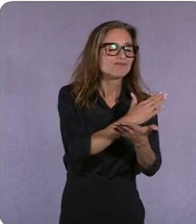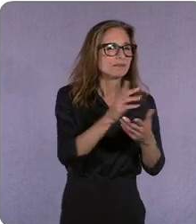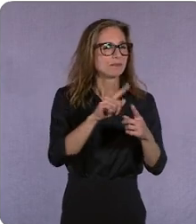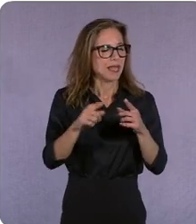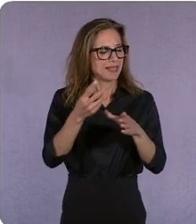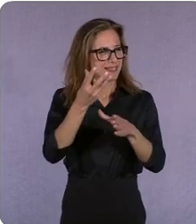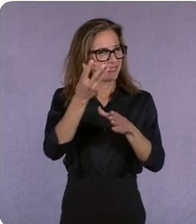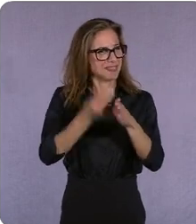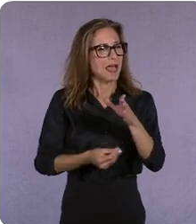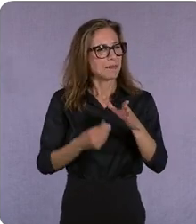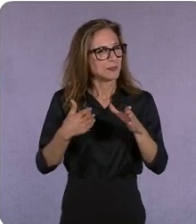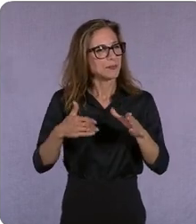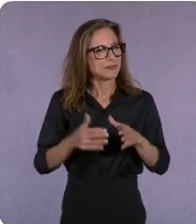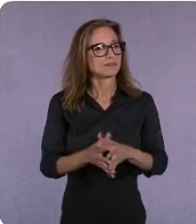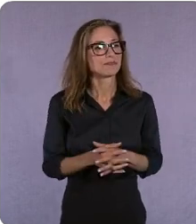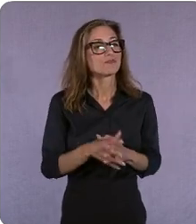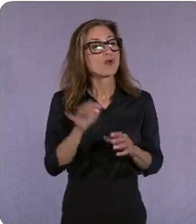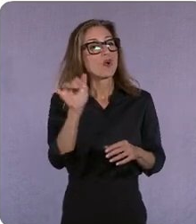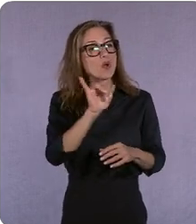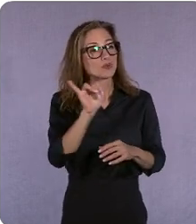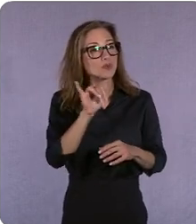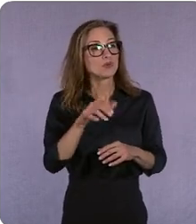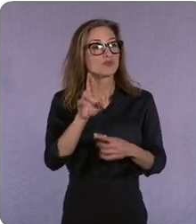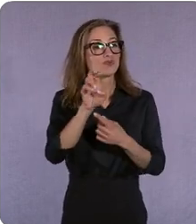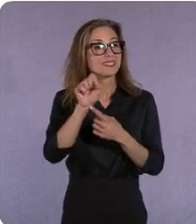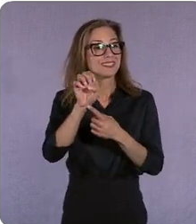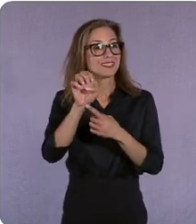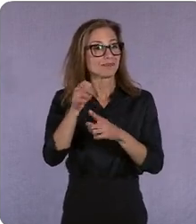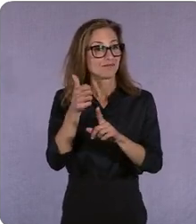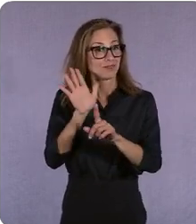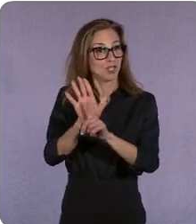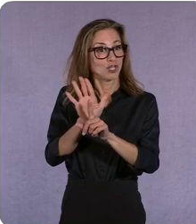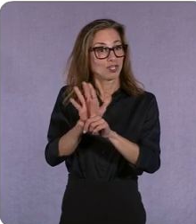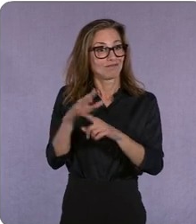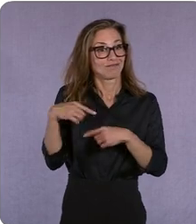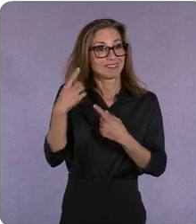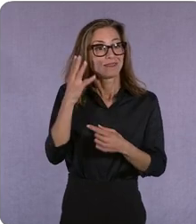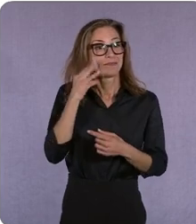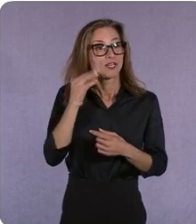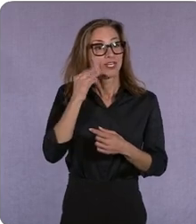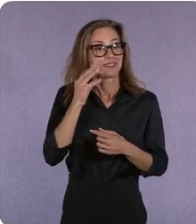know, Reese's decades as an actress and a producer and I've been building direct-to-consumer media